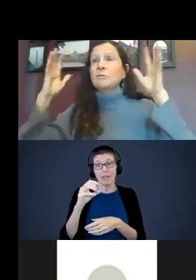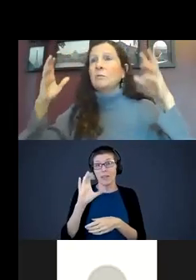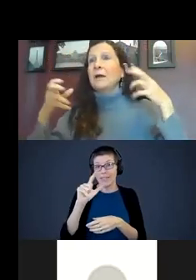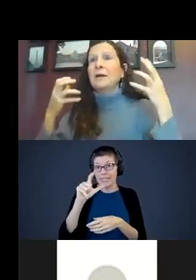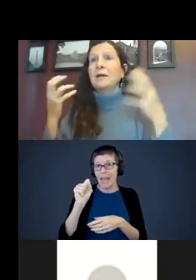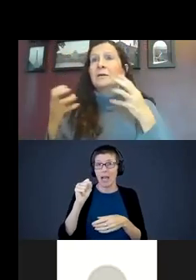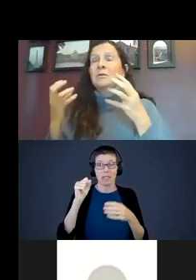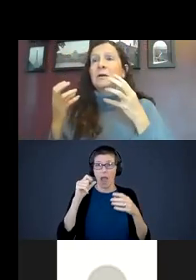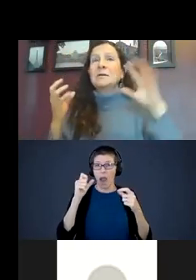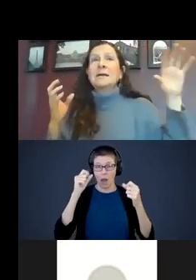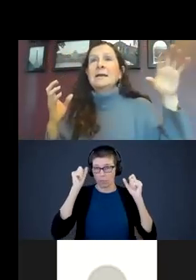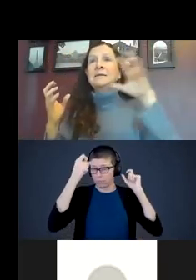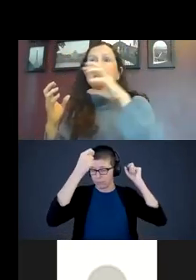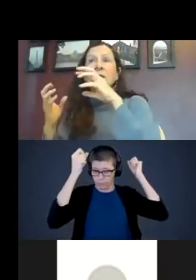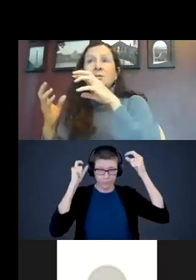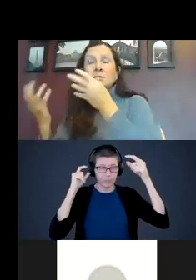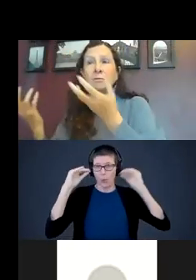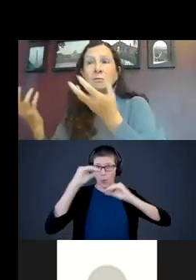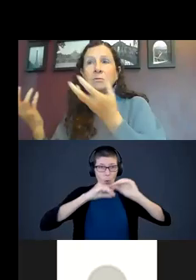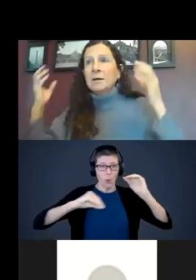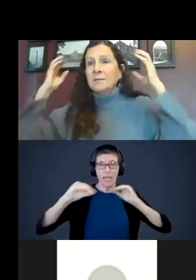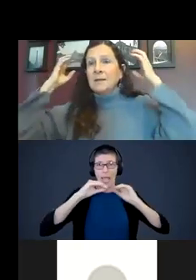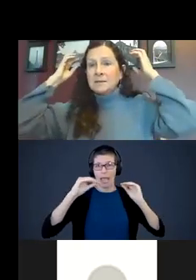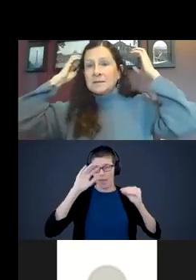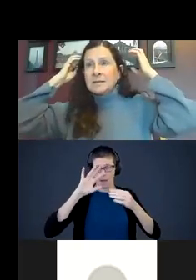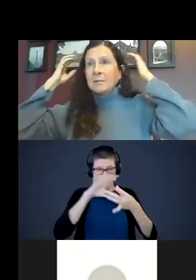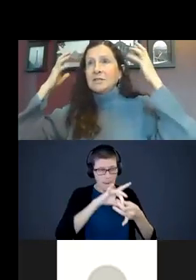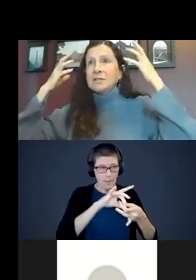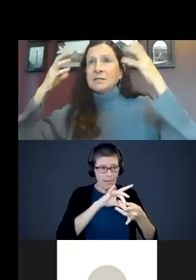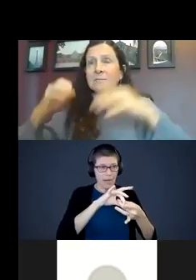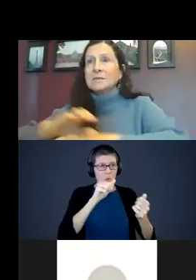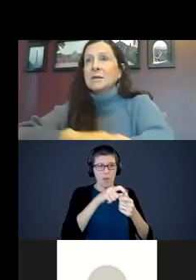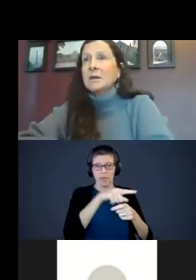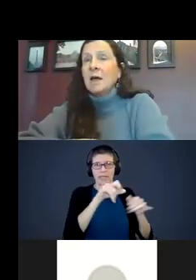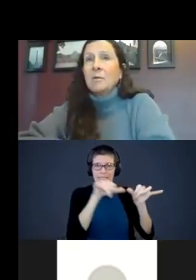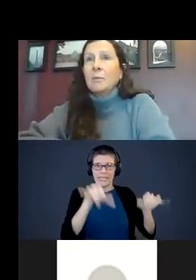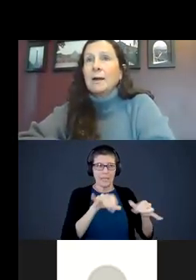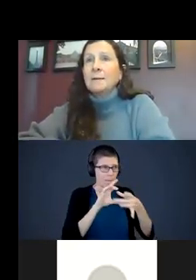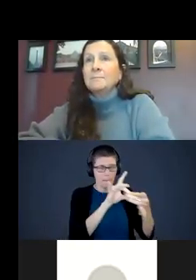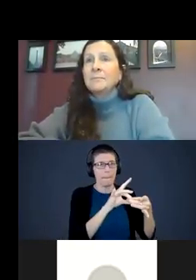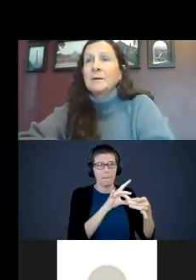the brain and connecting into these established systems in the brain.